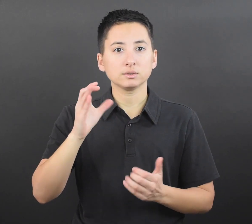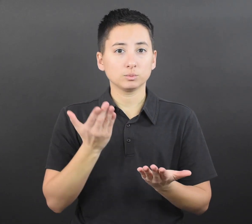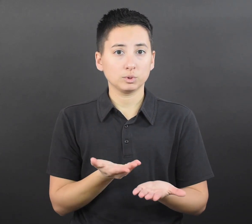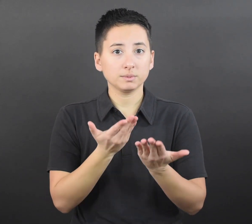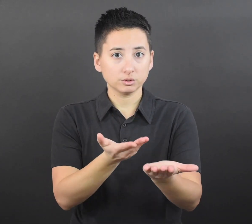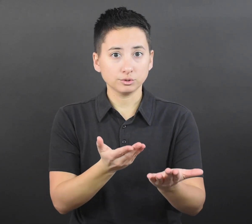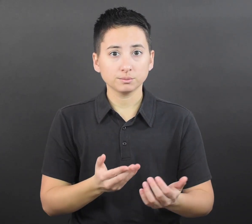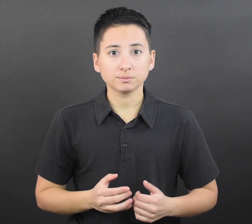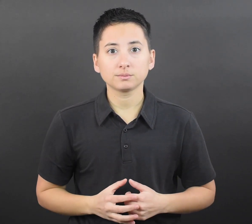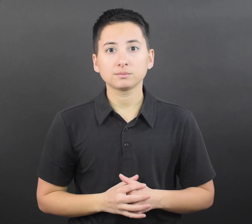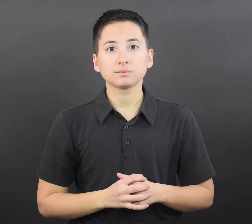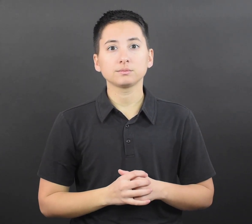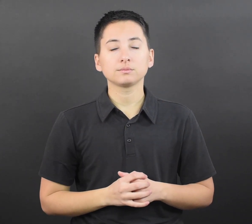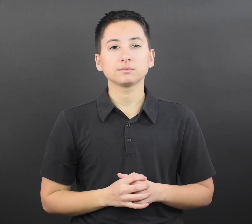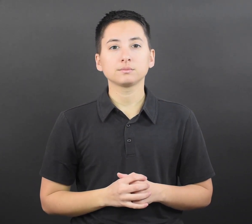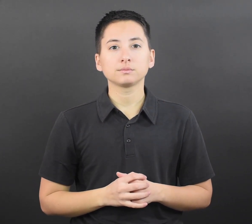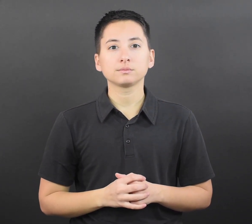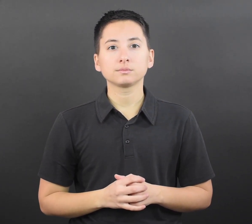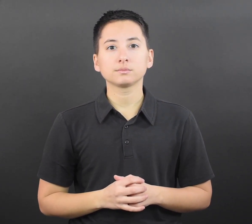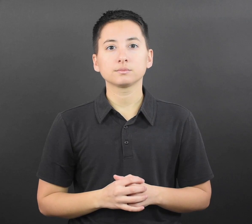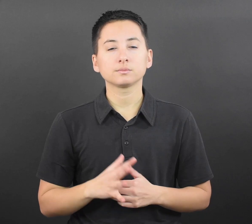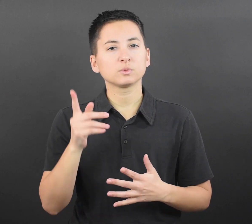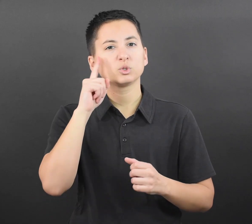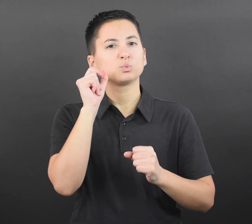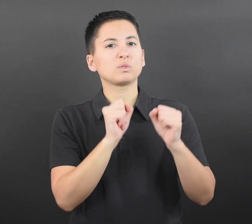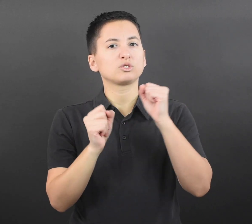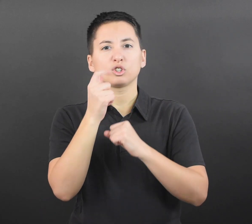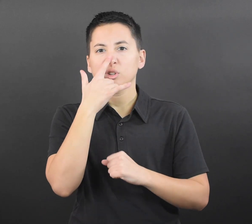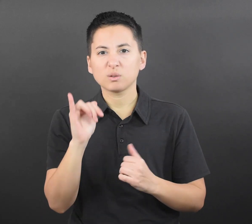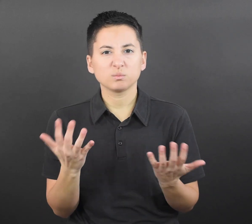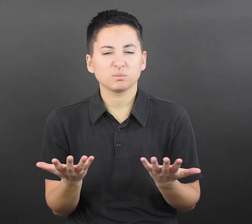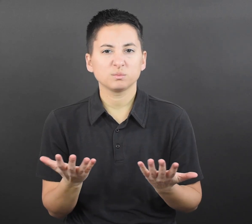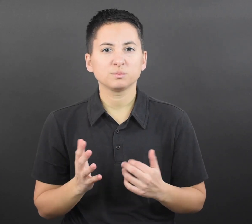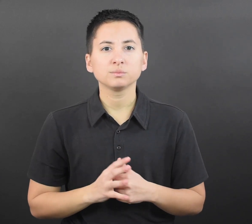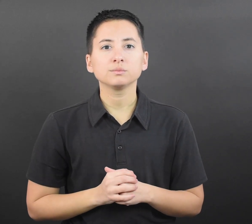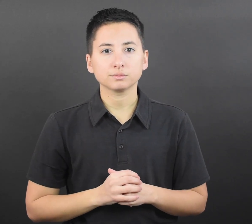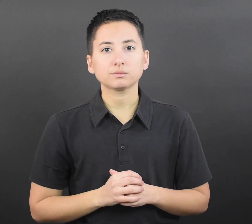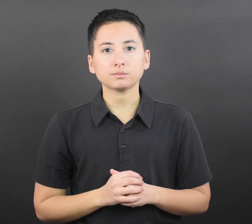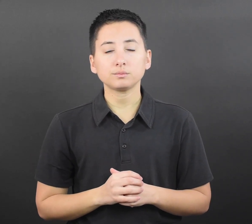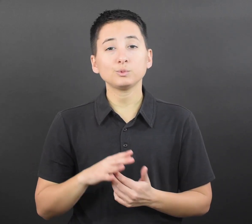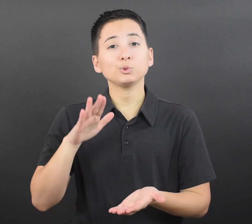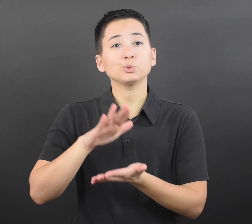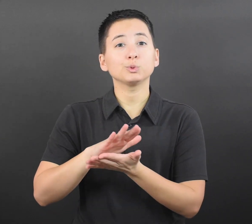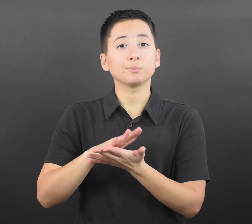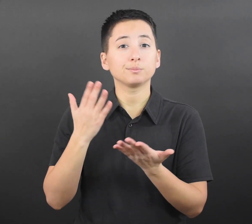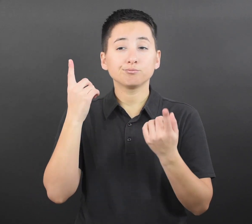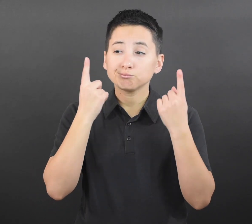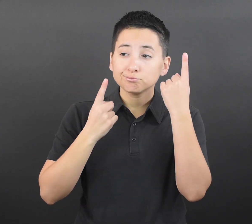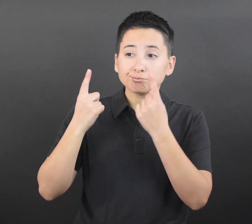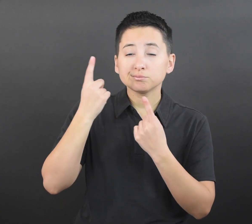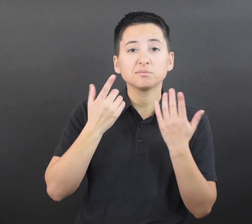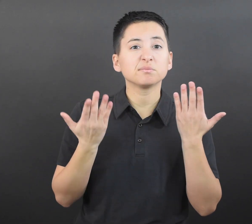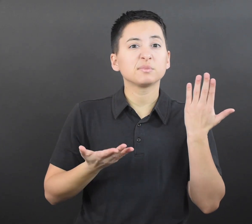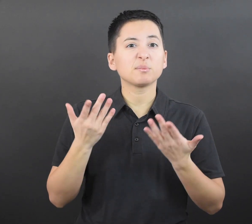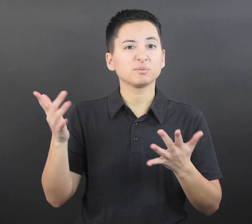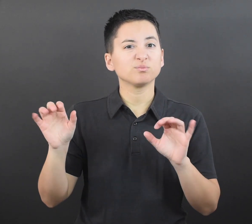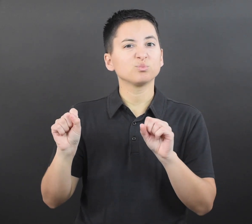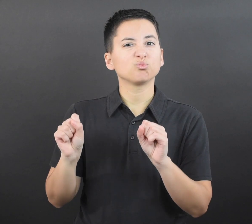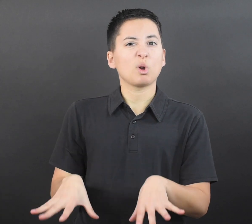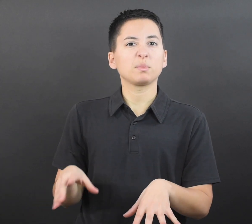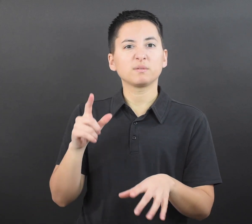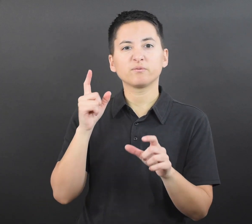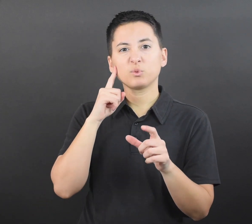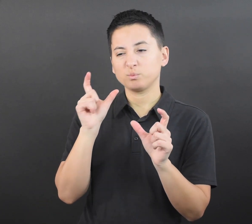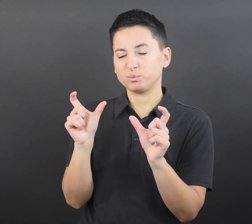to in-person learning, schools may consider forgoing quarantine for students ages 12-17 years